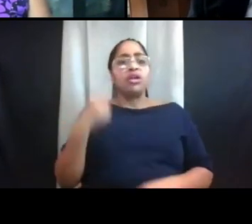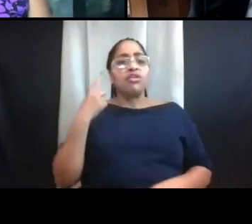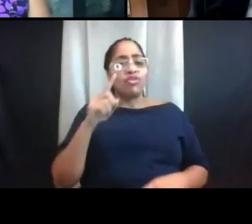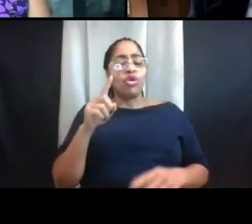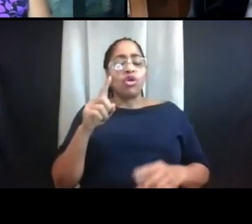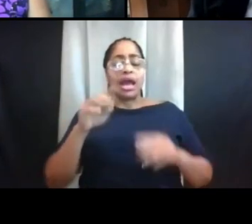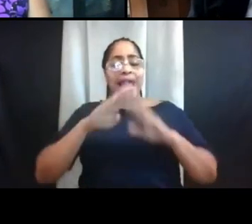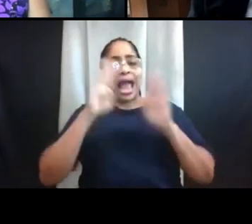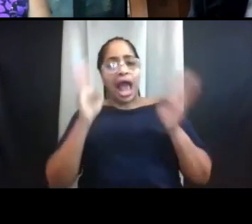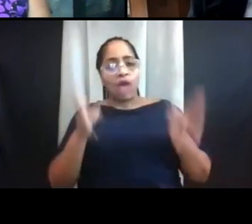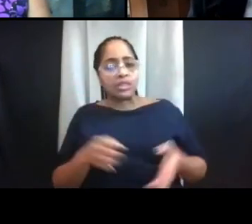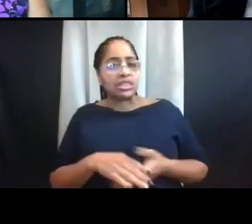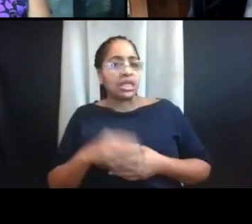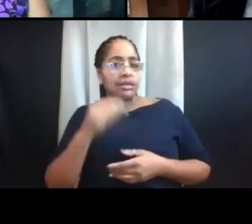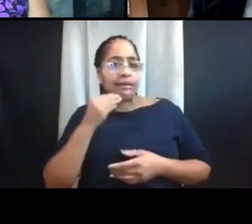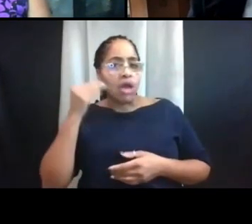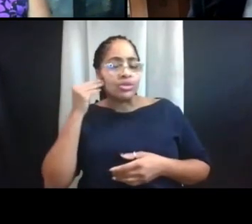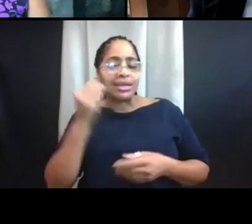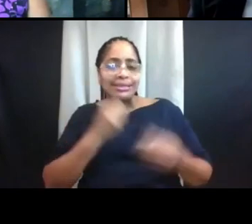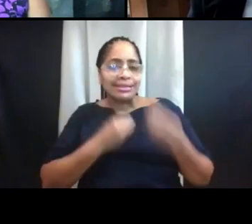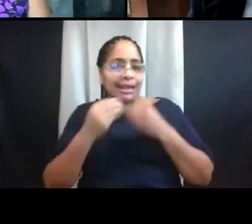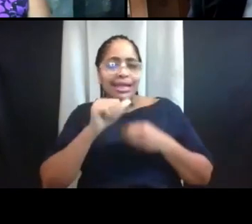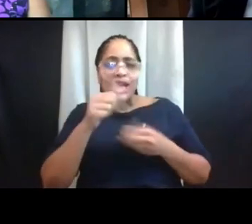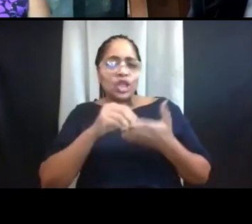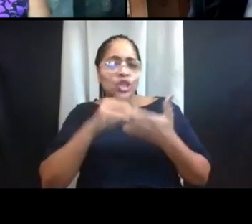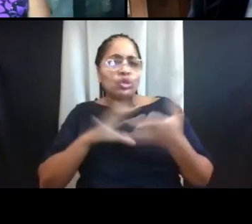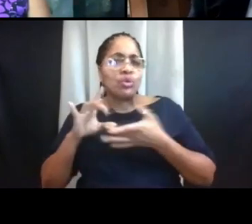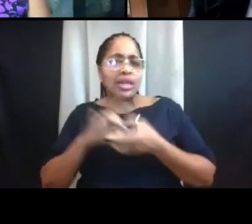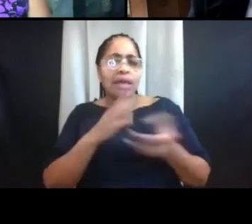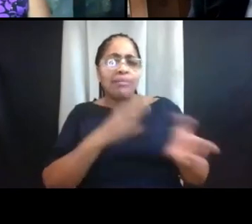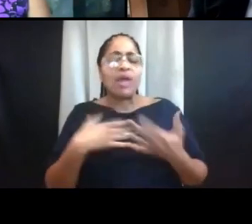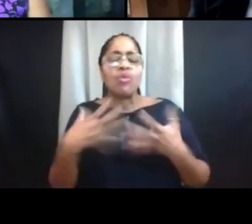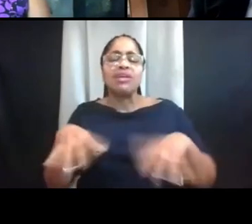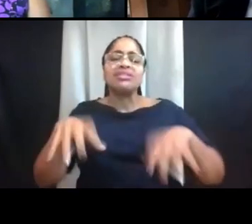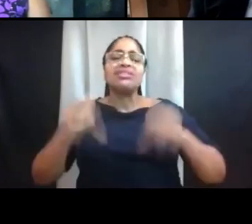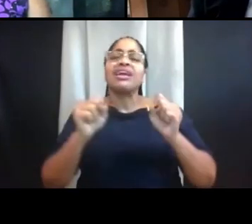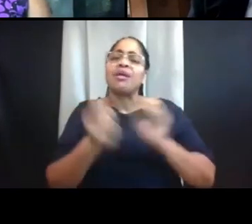and other Student Life related plans, I wanna take a moment to thank all the students, parents,